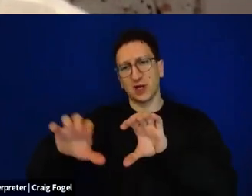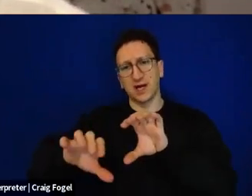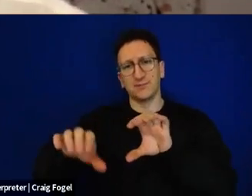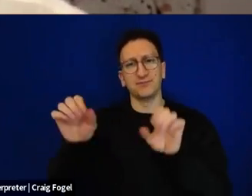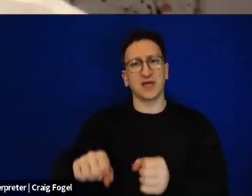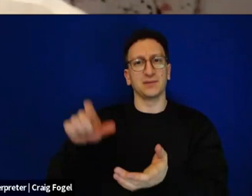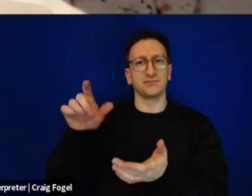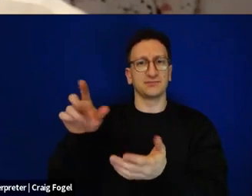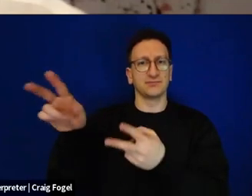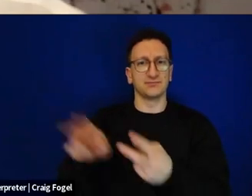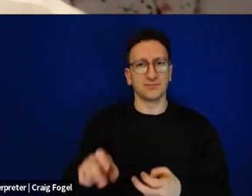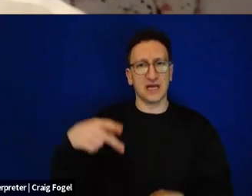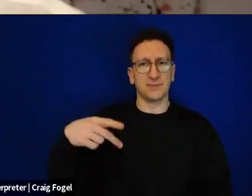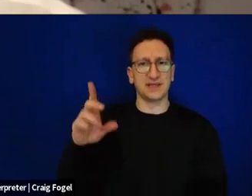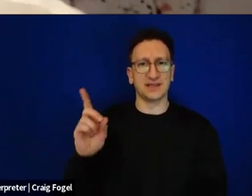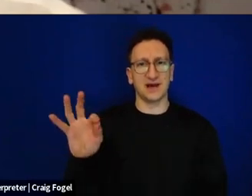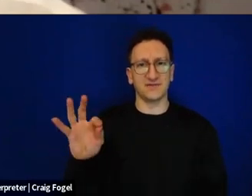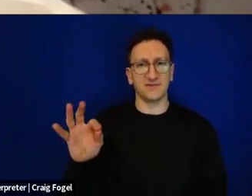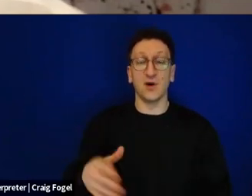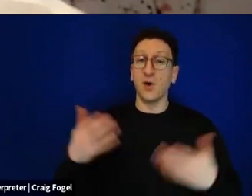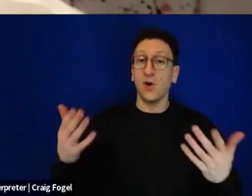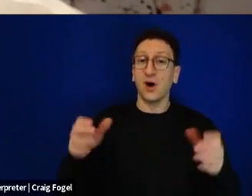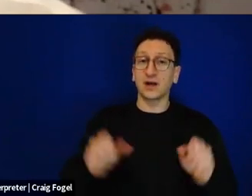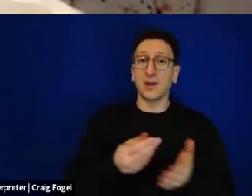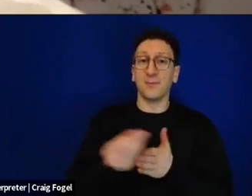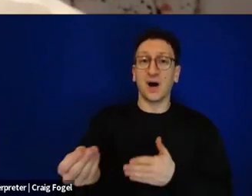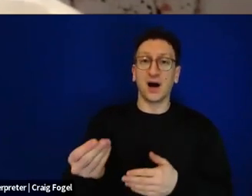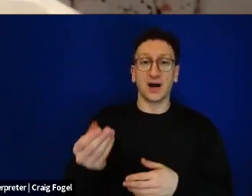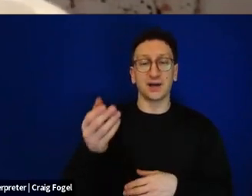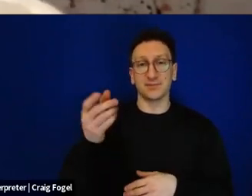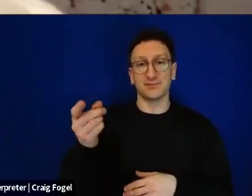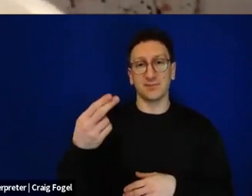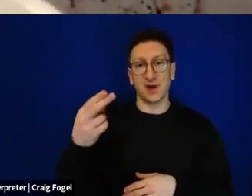And I'll also say that the Haggadah is on sale in Israel. It can't be delivered to America. We didn't have time.